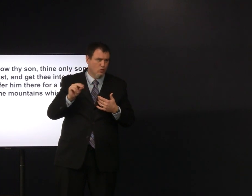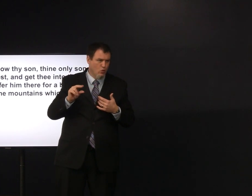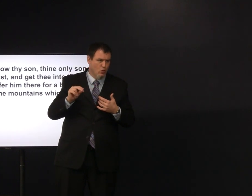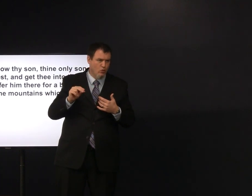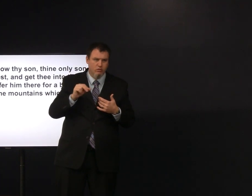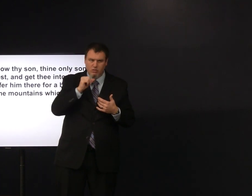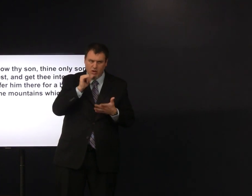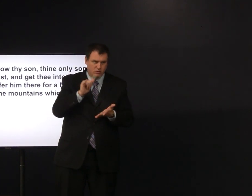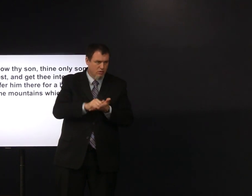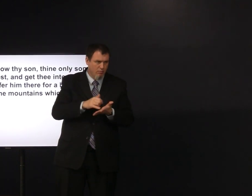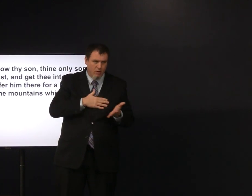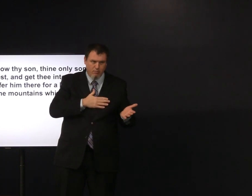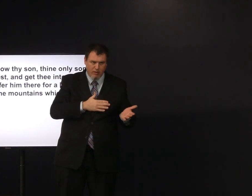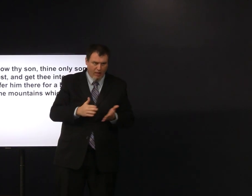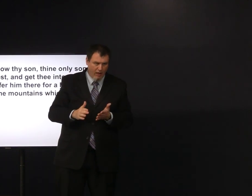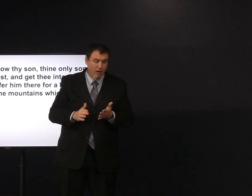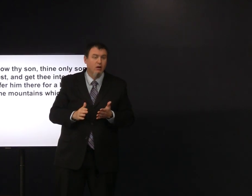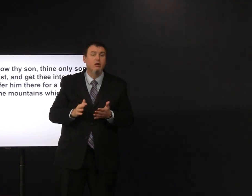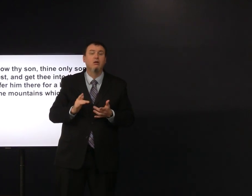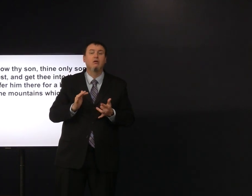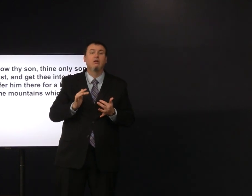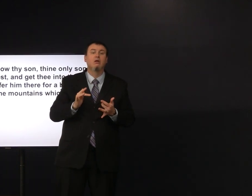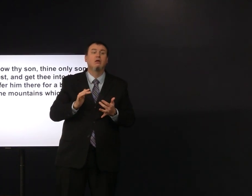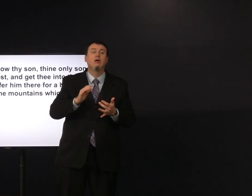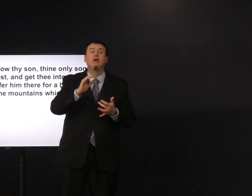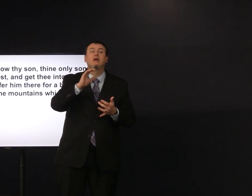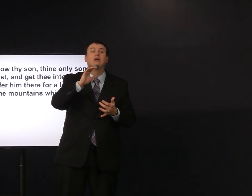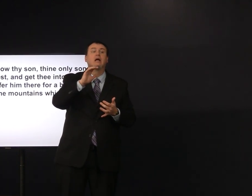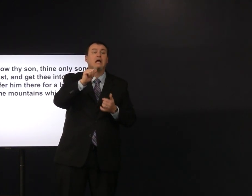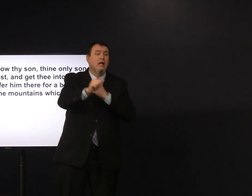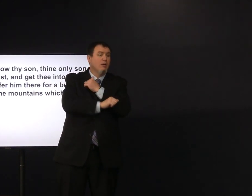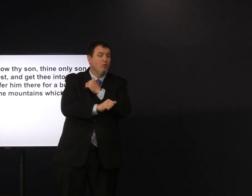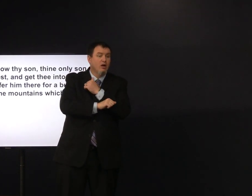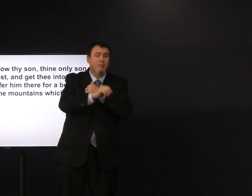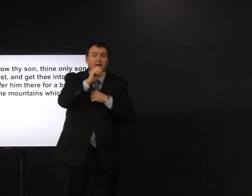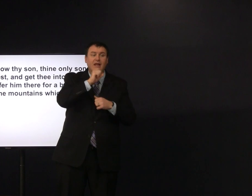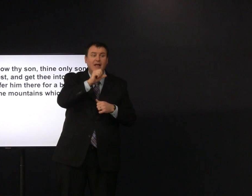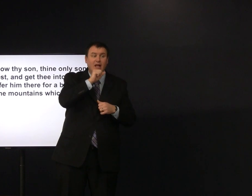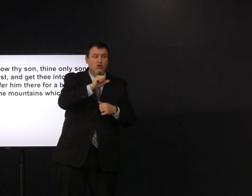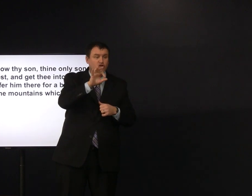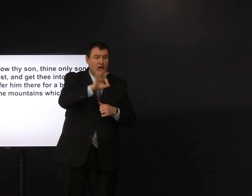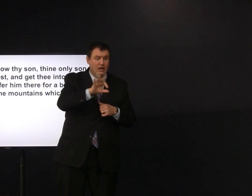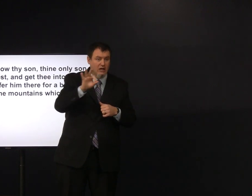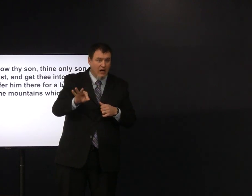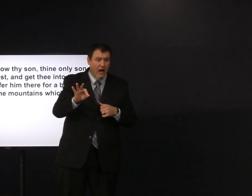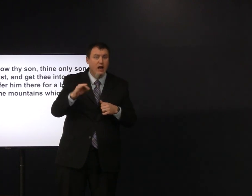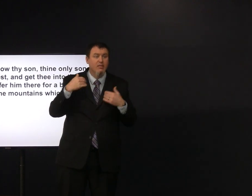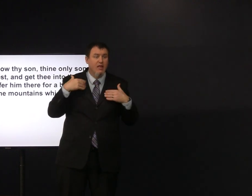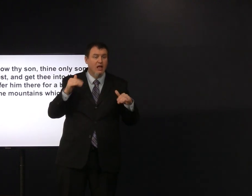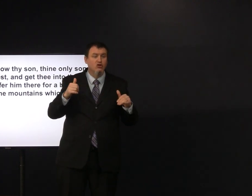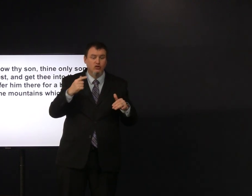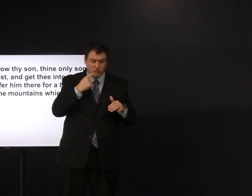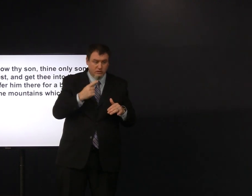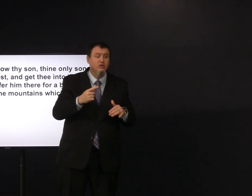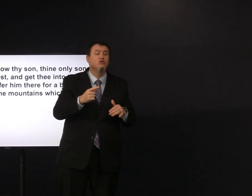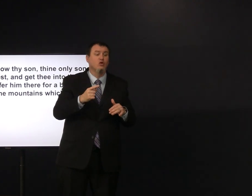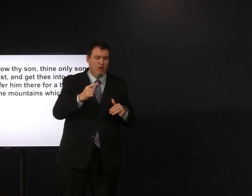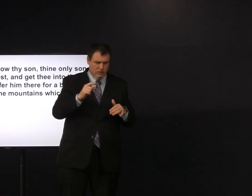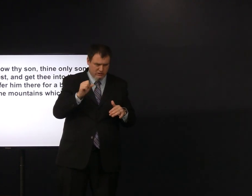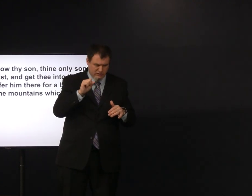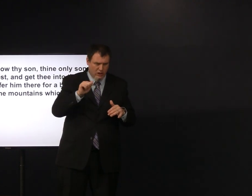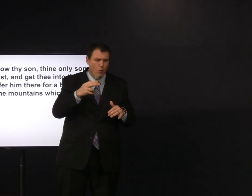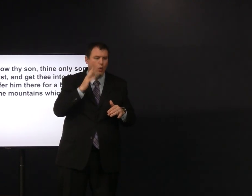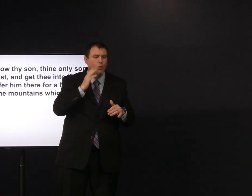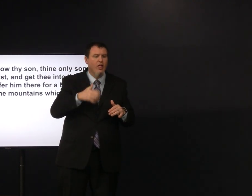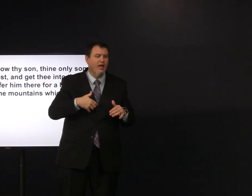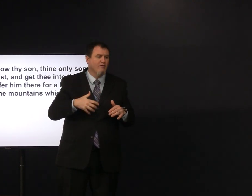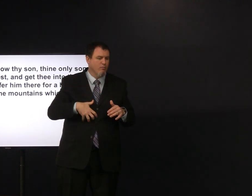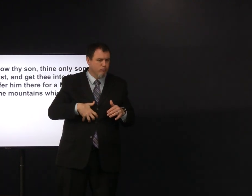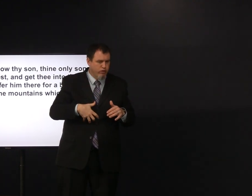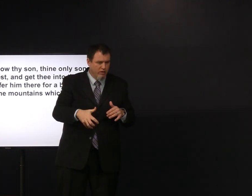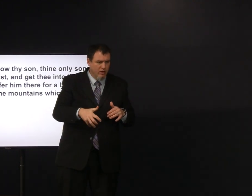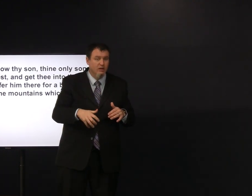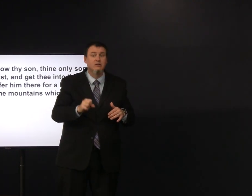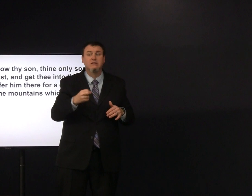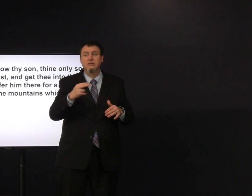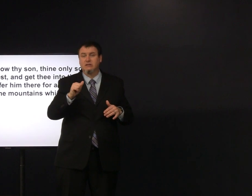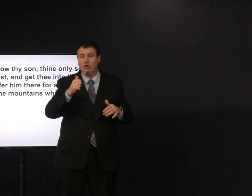God that Abraham would marry the servant girl and gave birth to Ishmael and then the angel came and